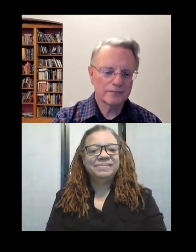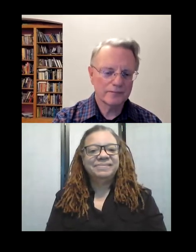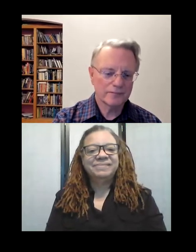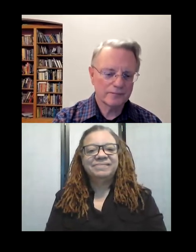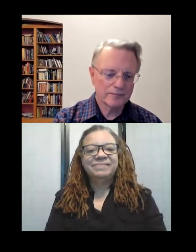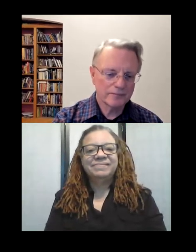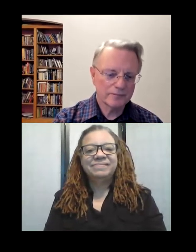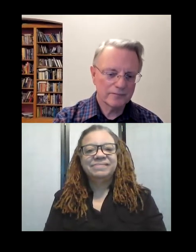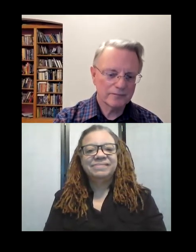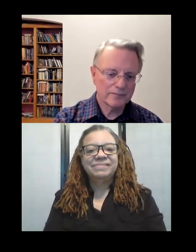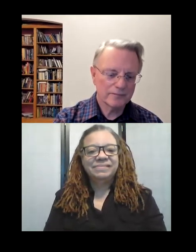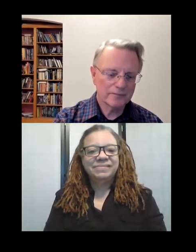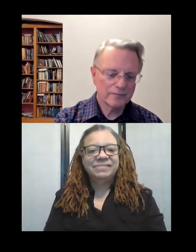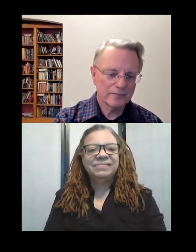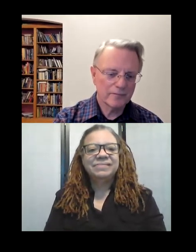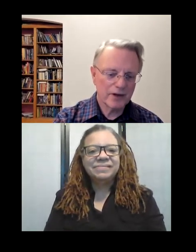There are actually some behind you, too, while Tom's getting those...